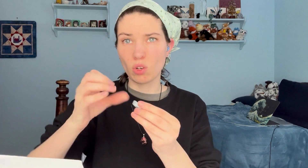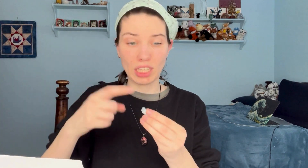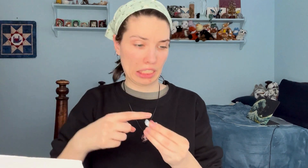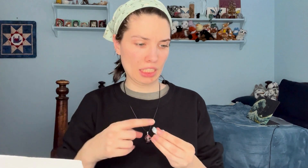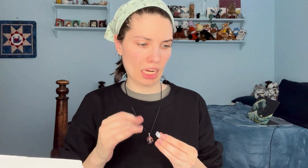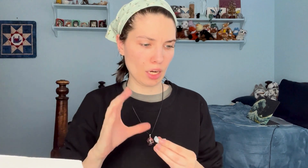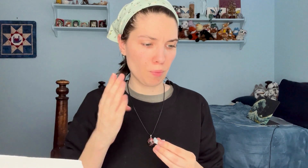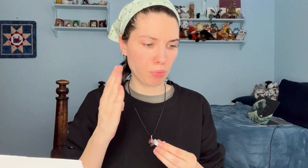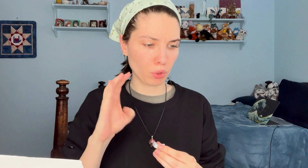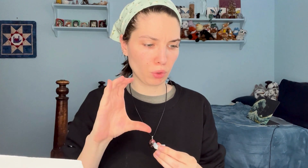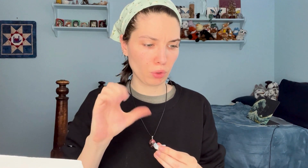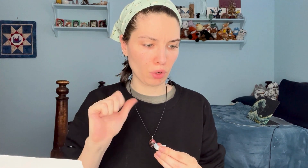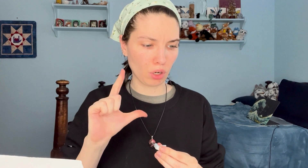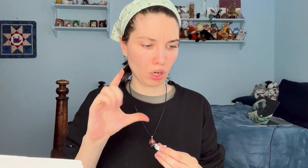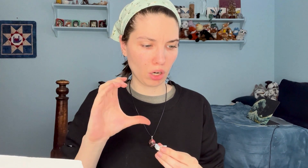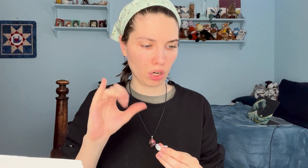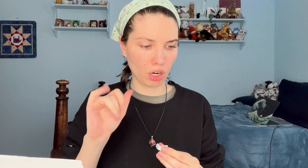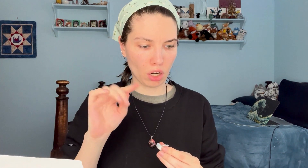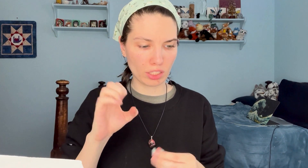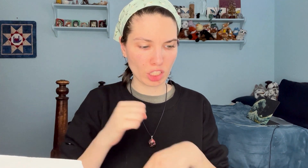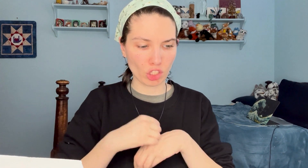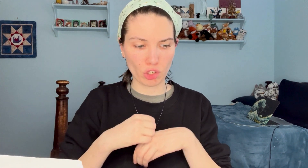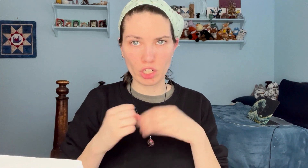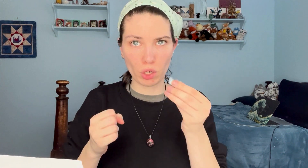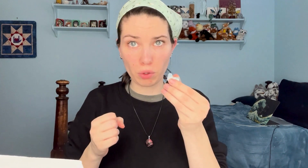So this is a blue calcite crystal